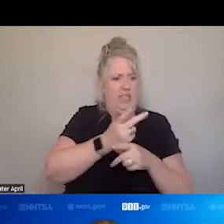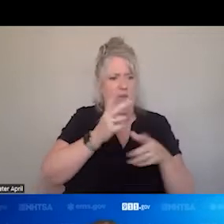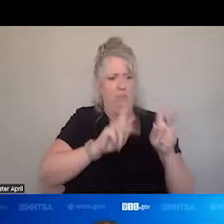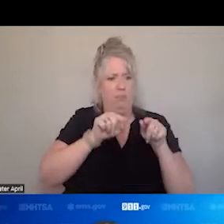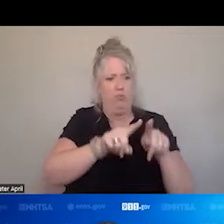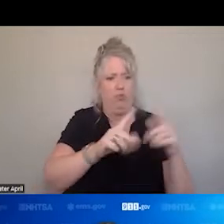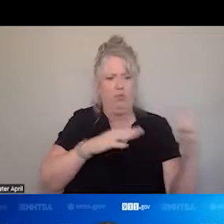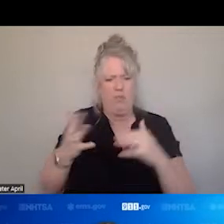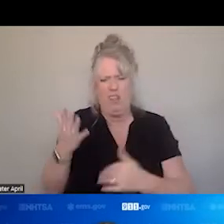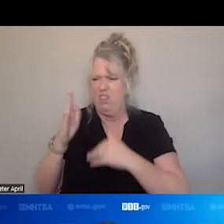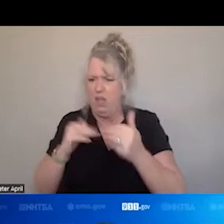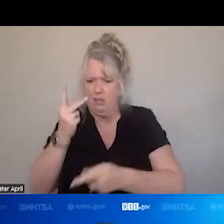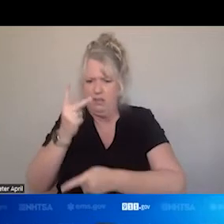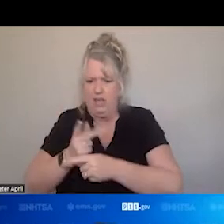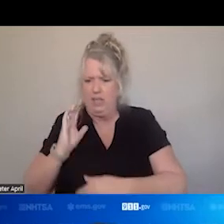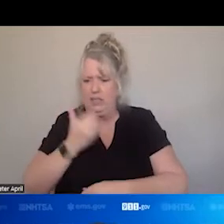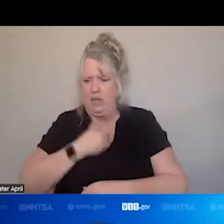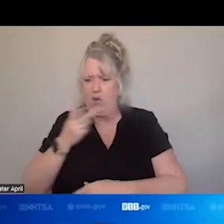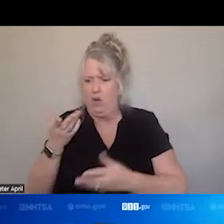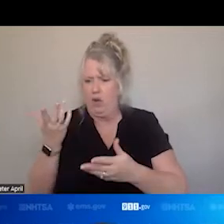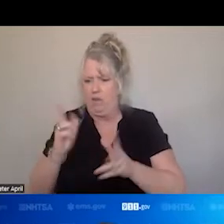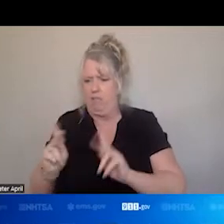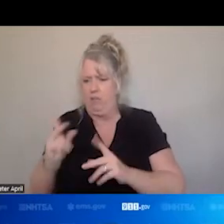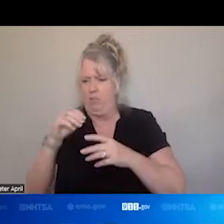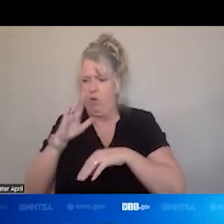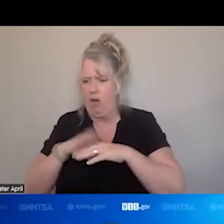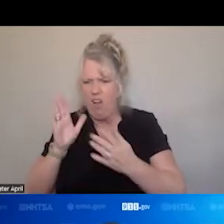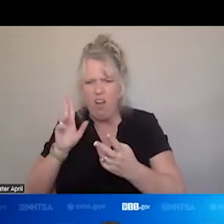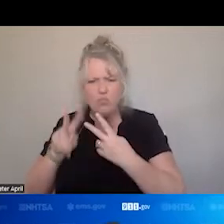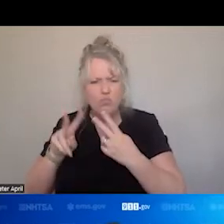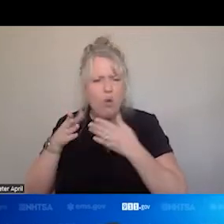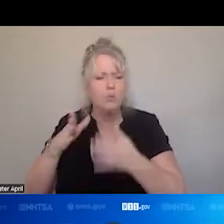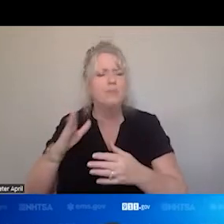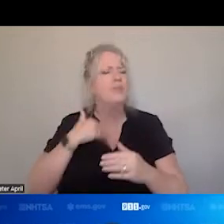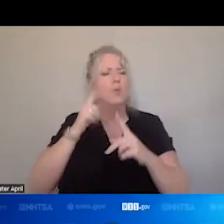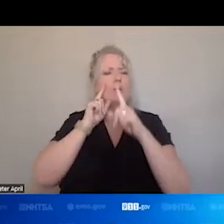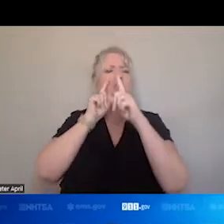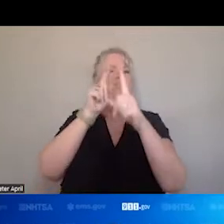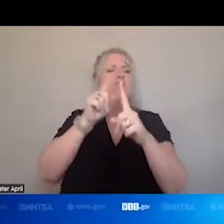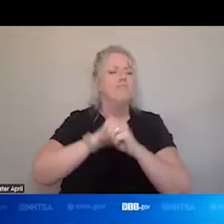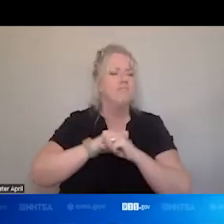CARING FOR SOY SREULONS ON OUR ROADWAYS. AND SO, OUR MISSION IS TO REDUCE DEATH AND DISABILITY.